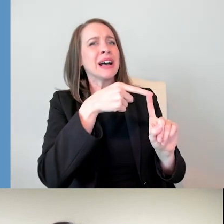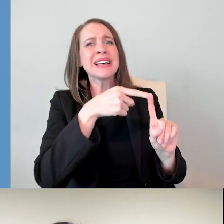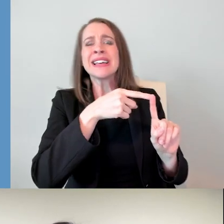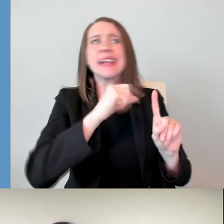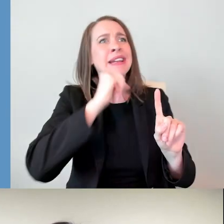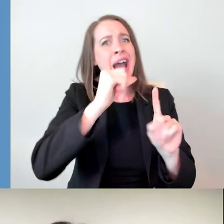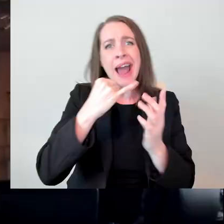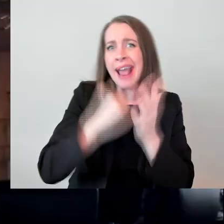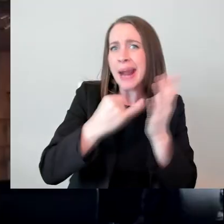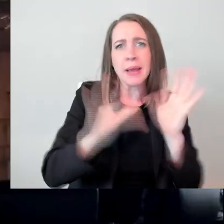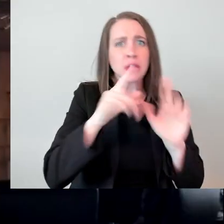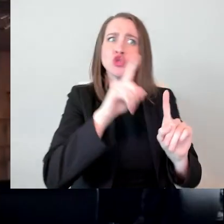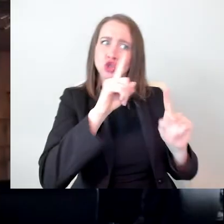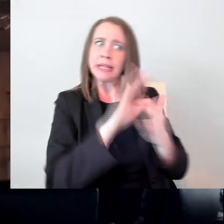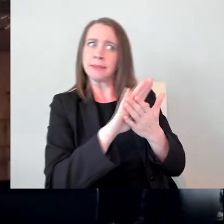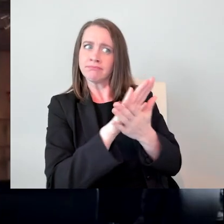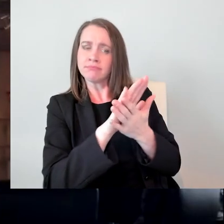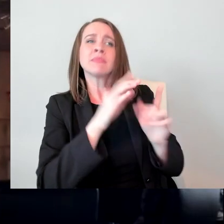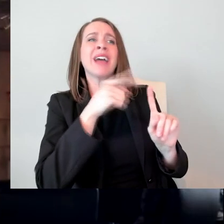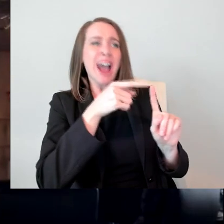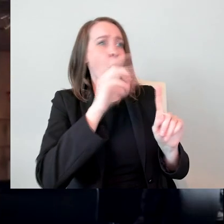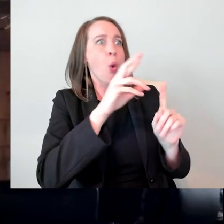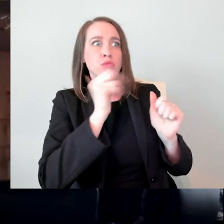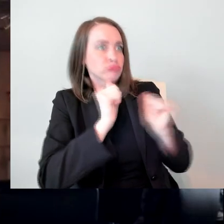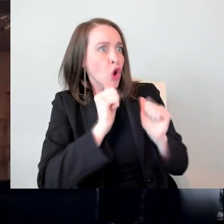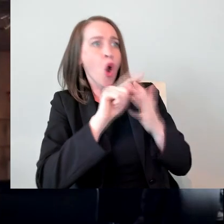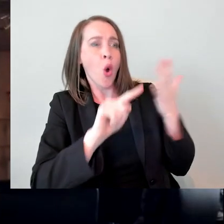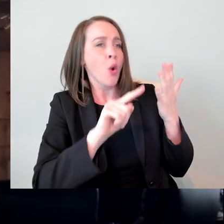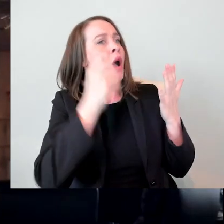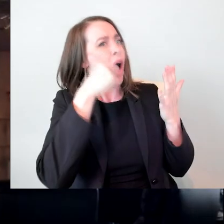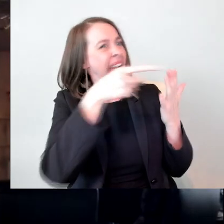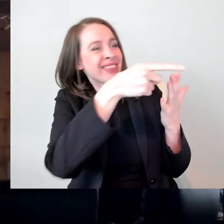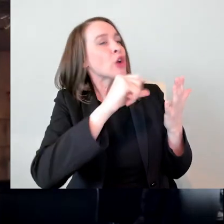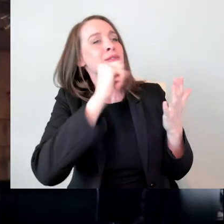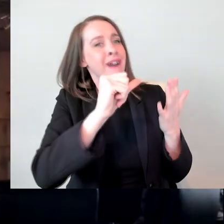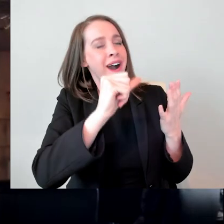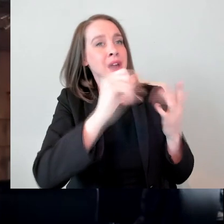There wasn't anybody in the film whatsoever in these fictitious worlds that we're seeing.